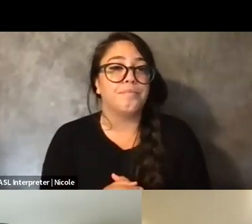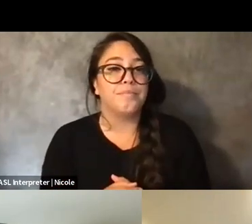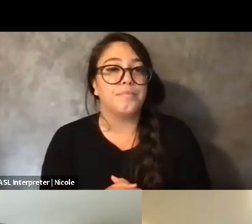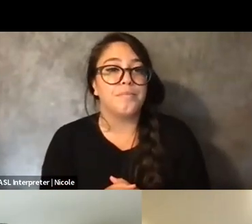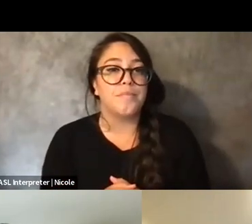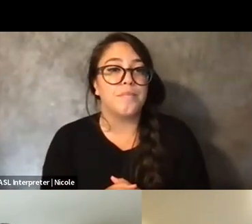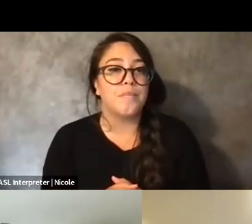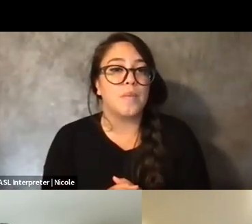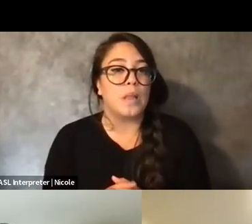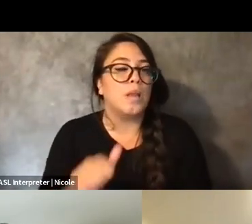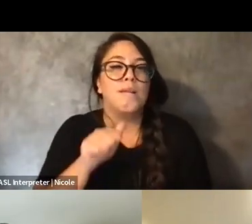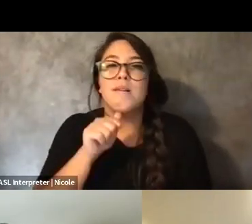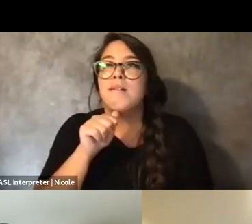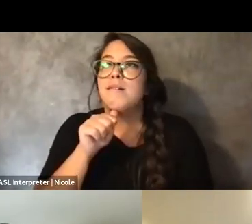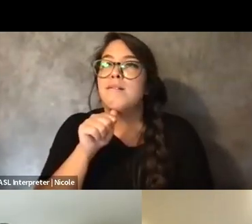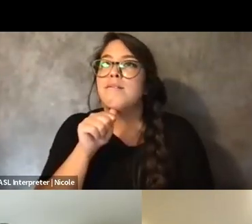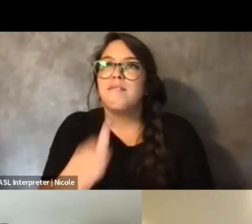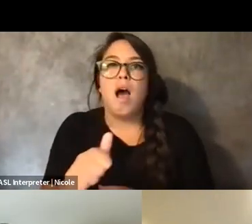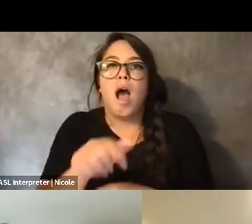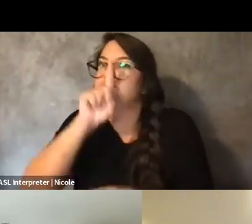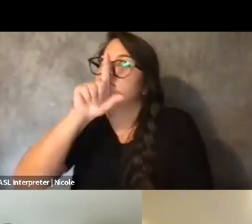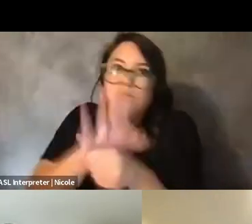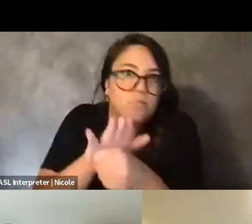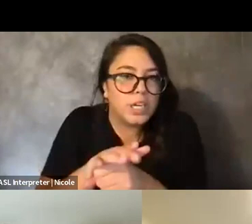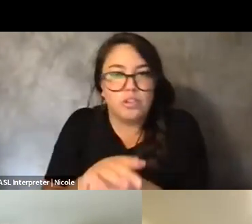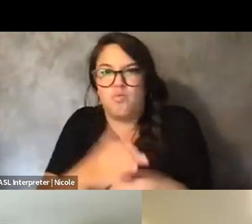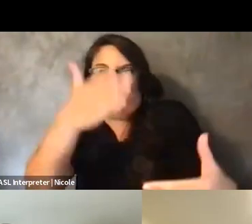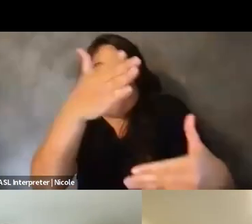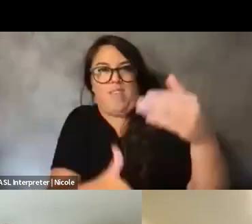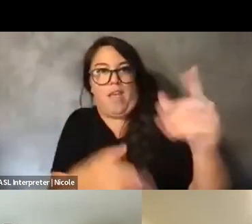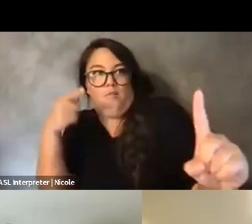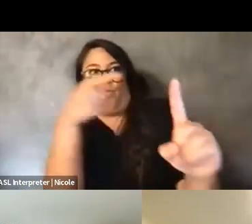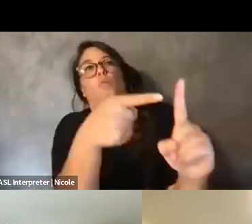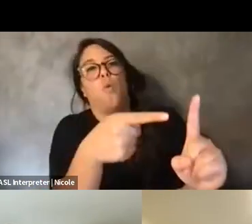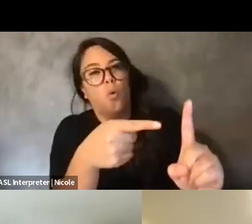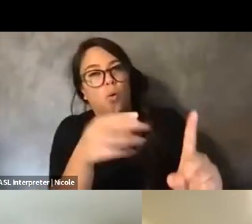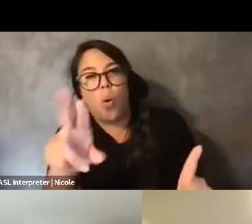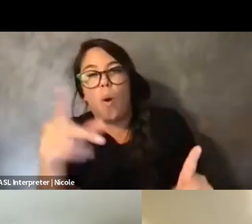an endpoint or, like, how you think something is going to, like, come out and realizing that,